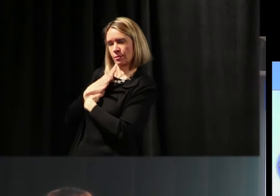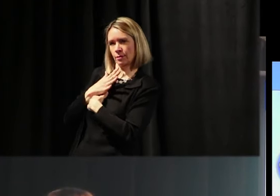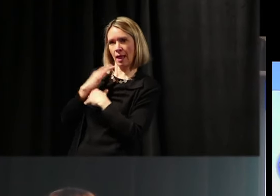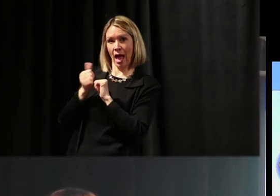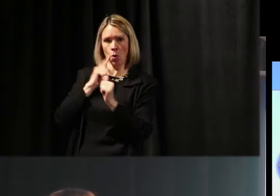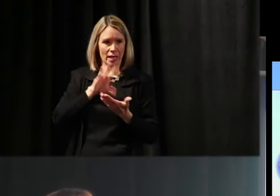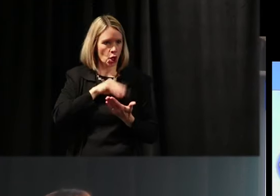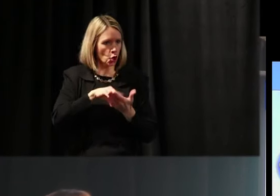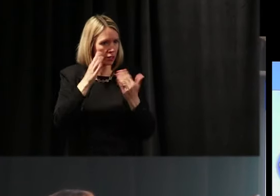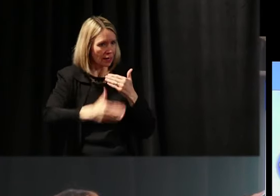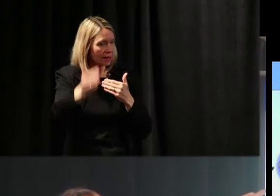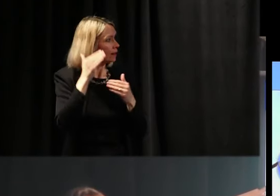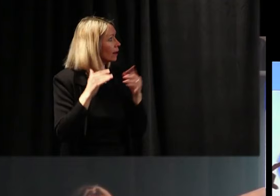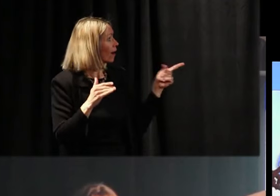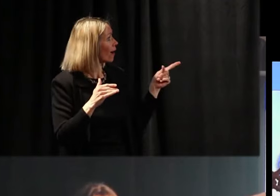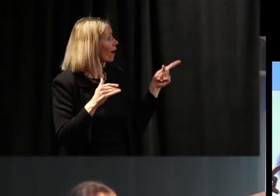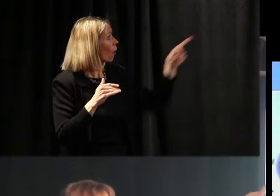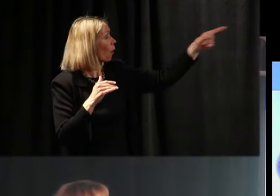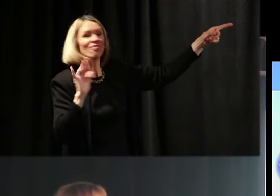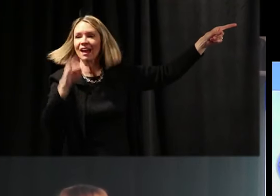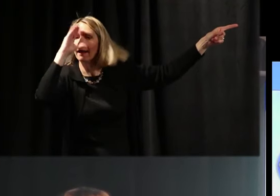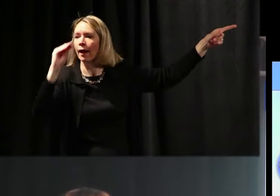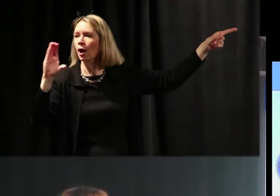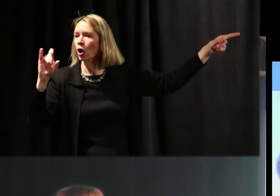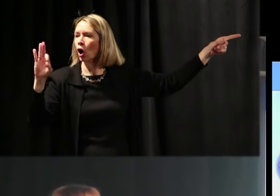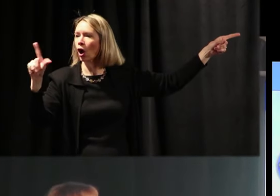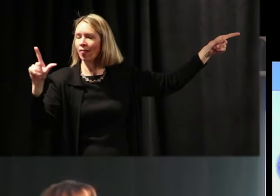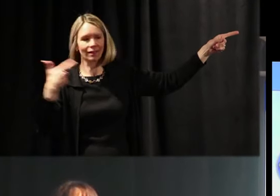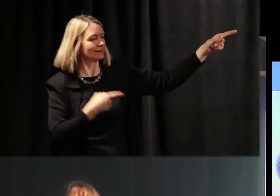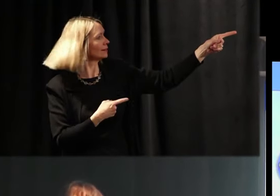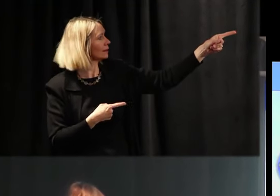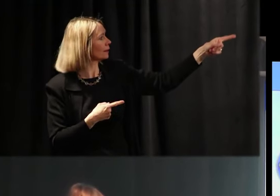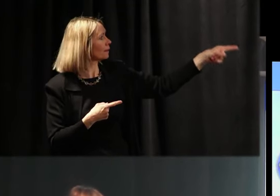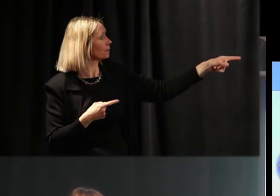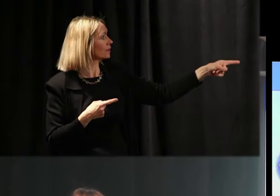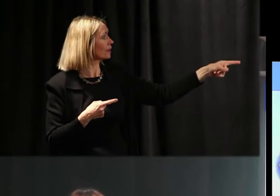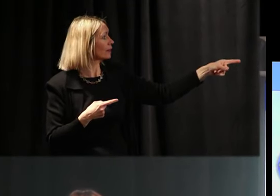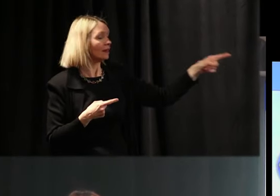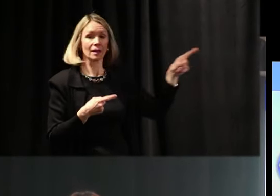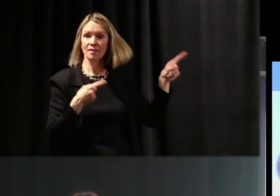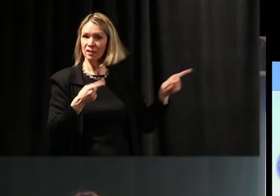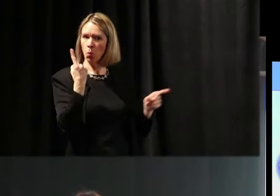There's Karl. This is one thing I got from his video